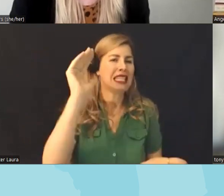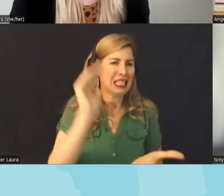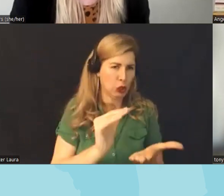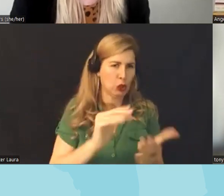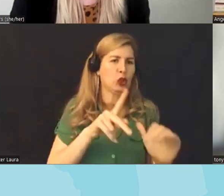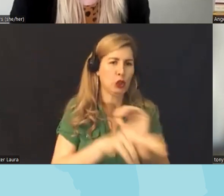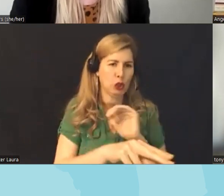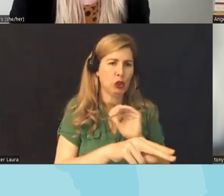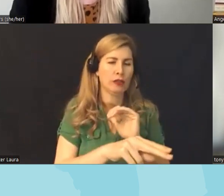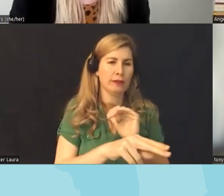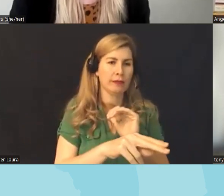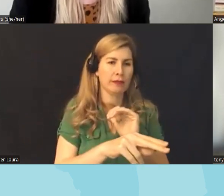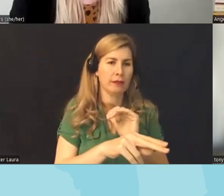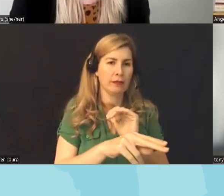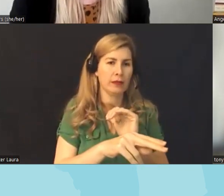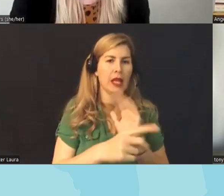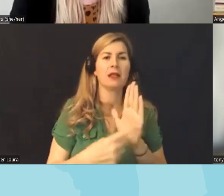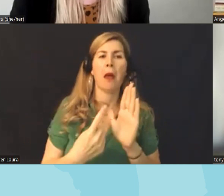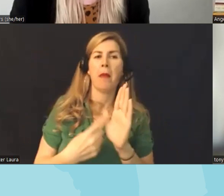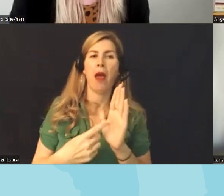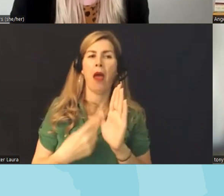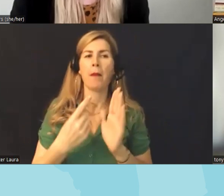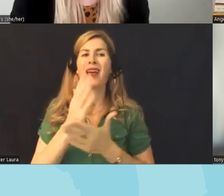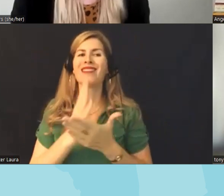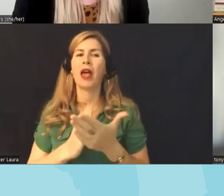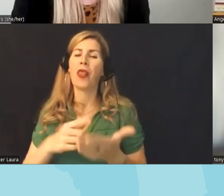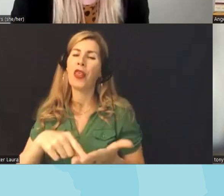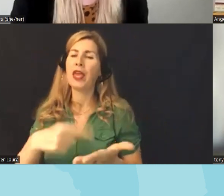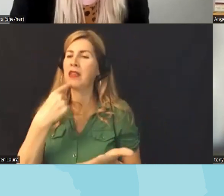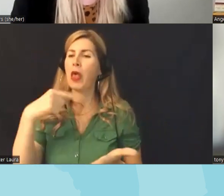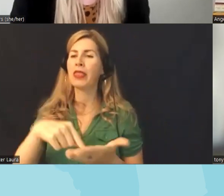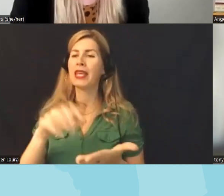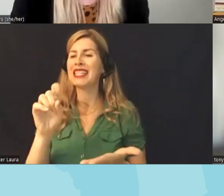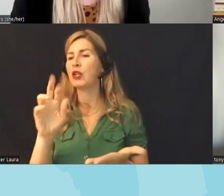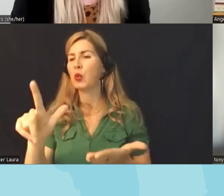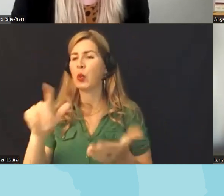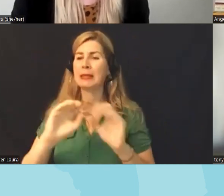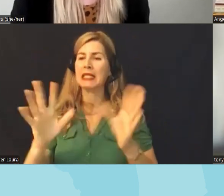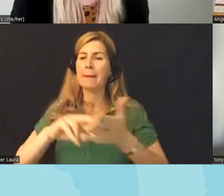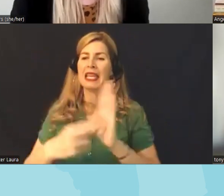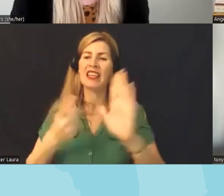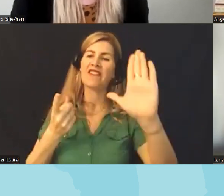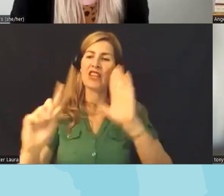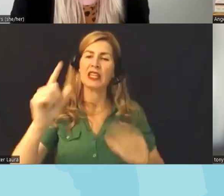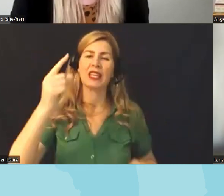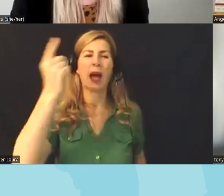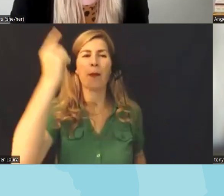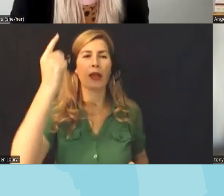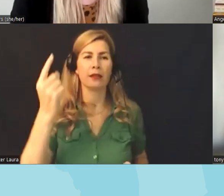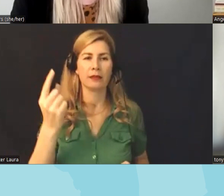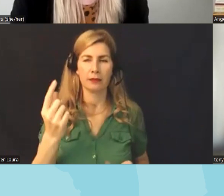means means offensive to to somebody uh and who that somebody is is not not defined in